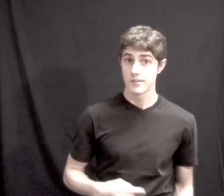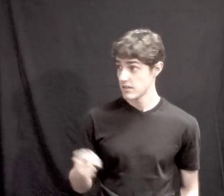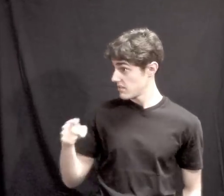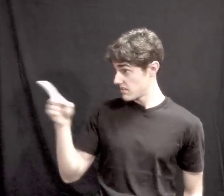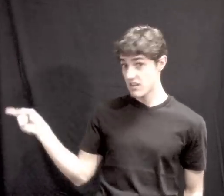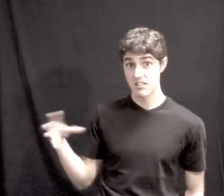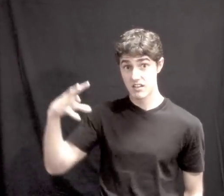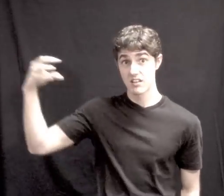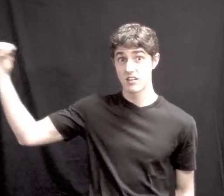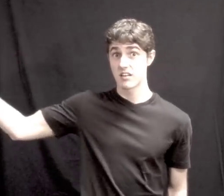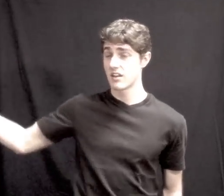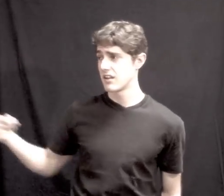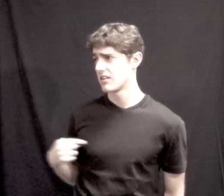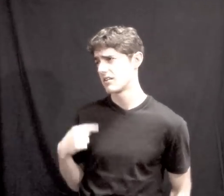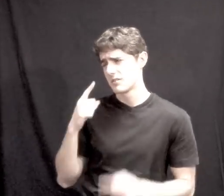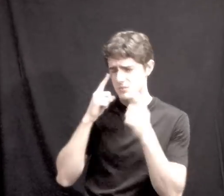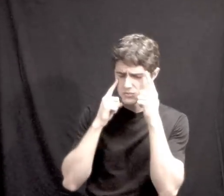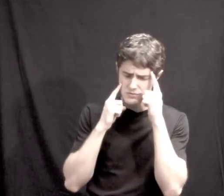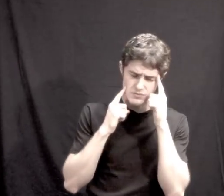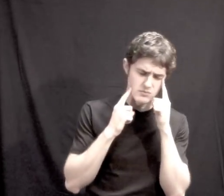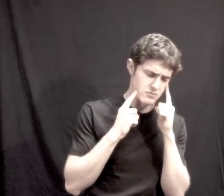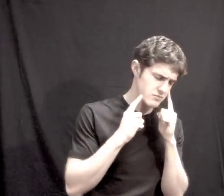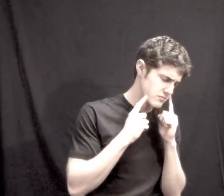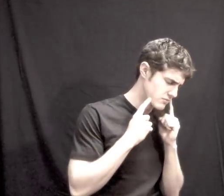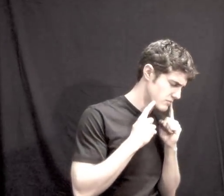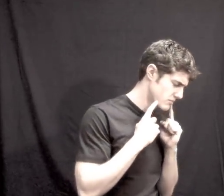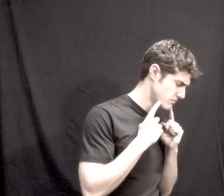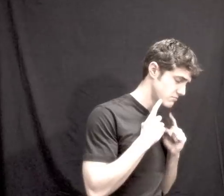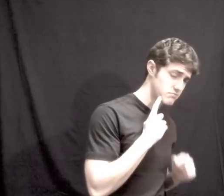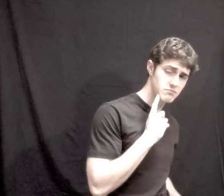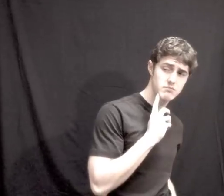I got misty eyes as they said farewell WHY? THEY LEAVE, I CRY